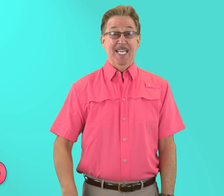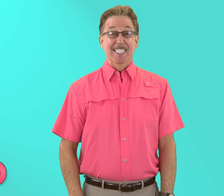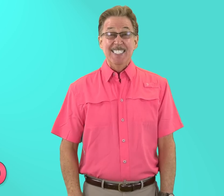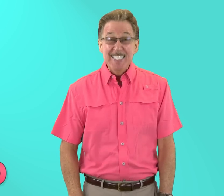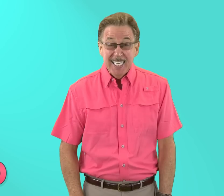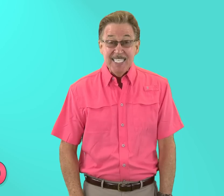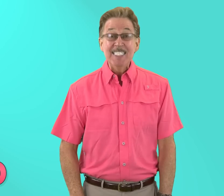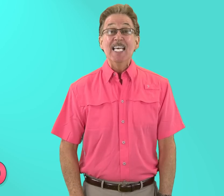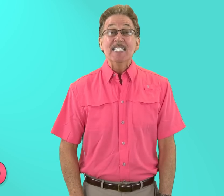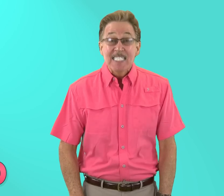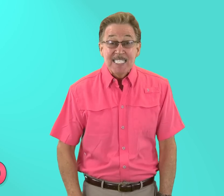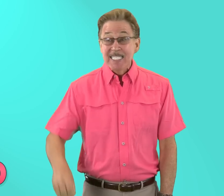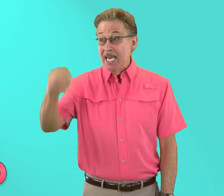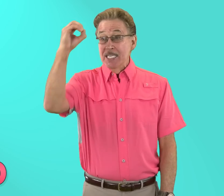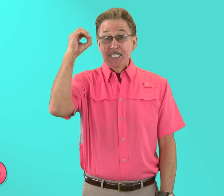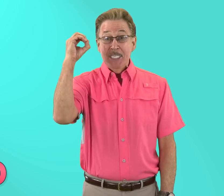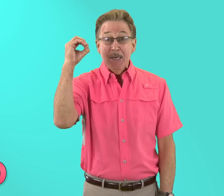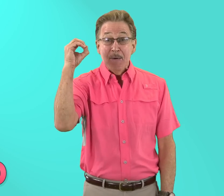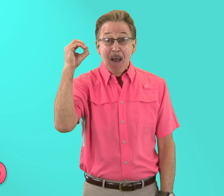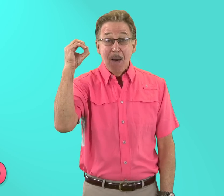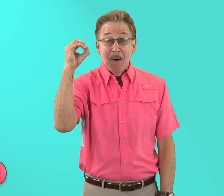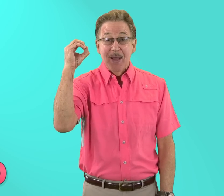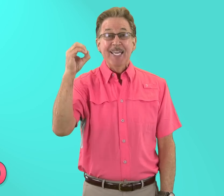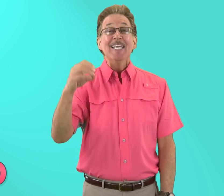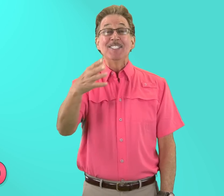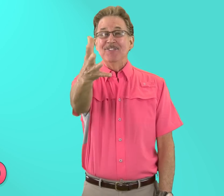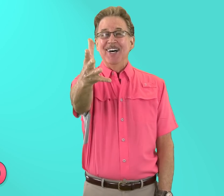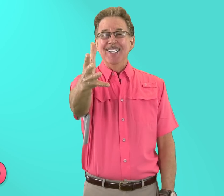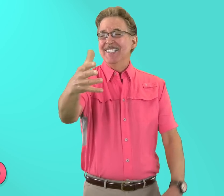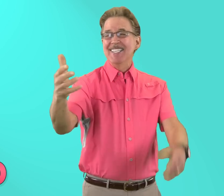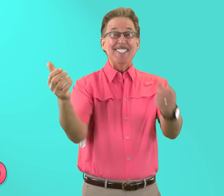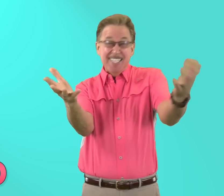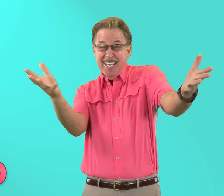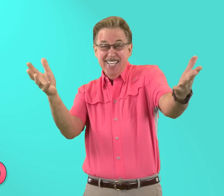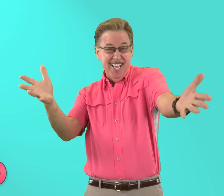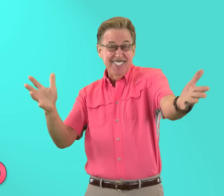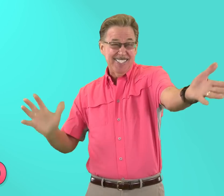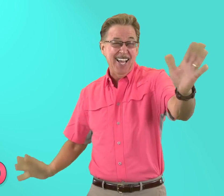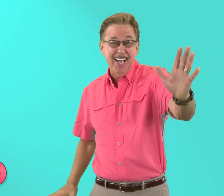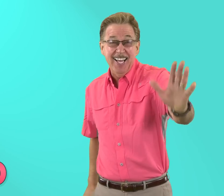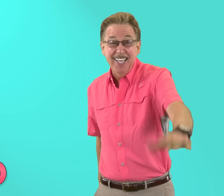Z z says /z/ zero It's fun to sing and sign